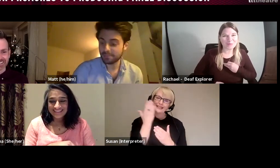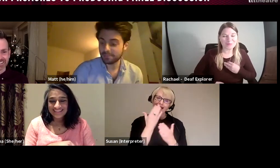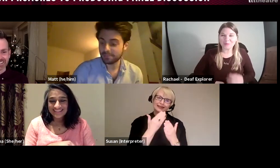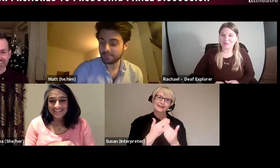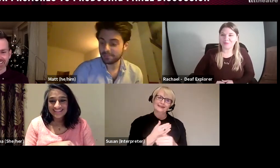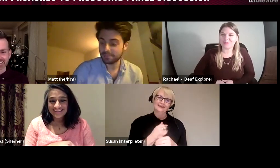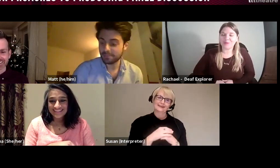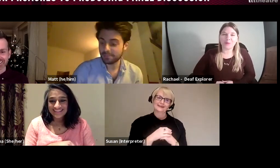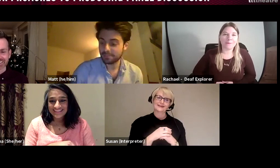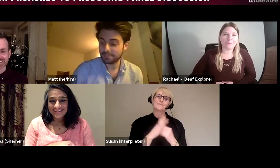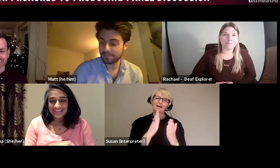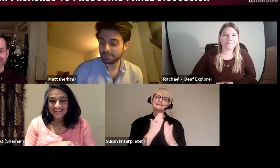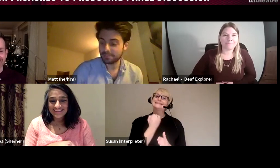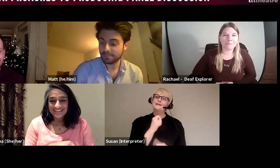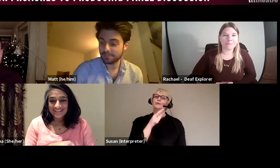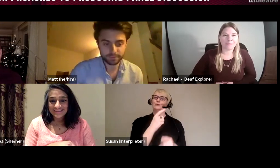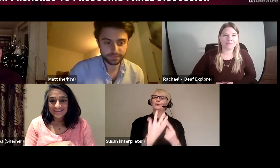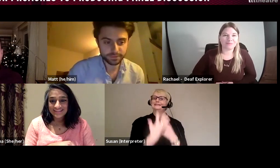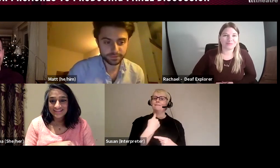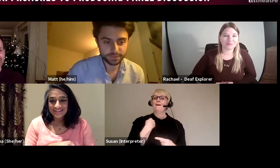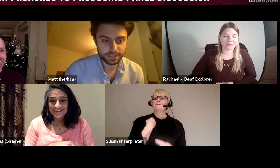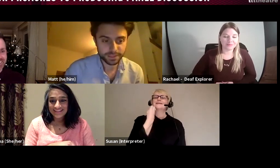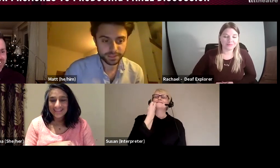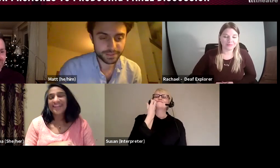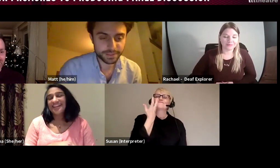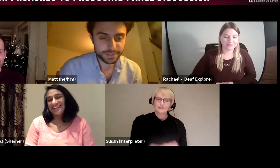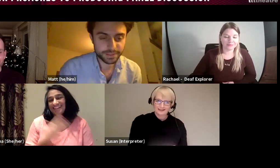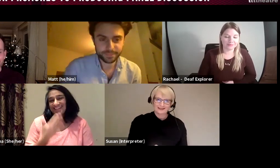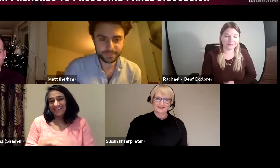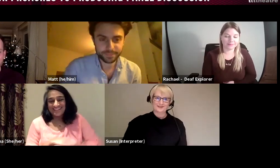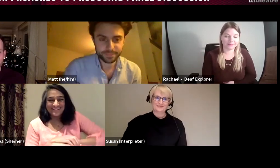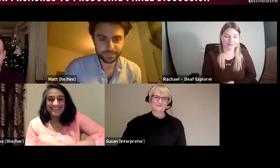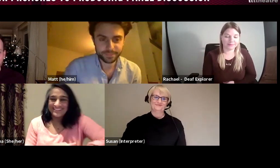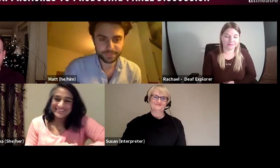that Deepa inspires me every day. ALEX: Awesome; thank you Deepa.